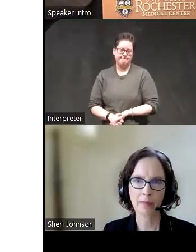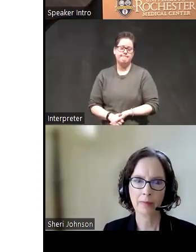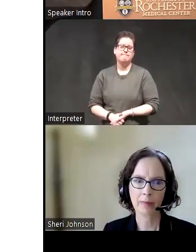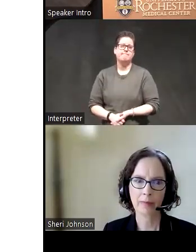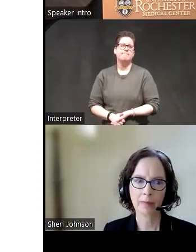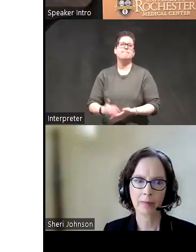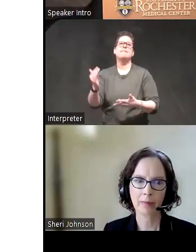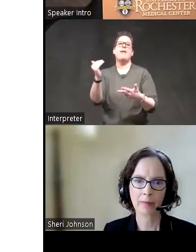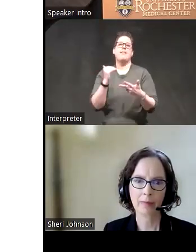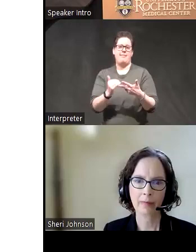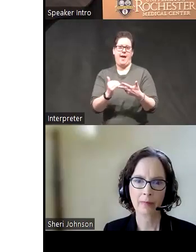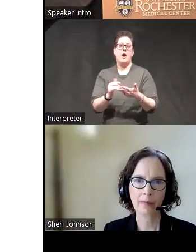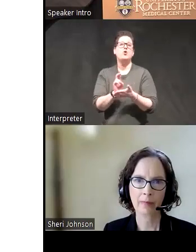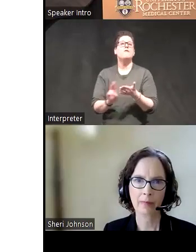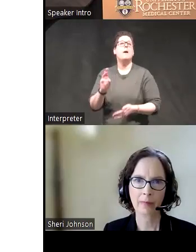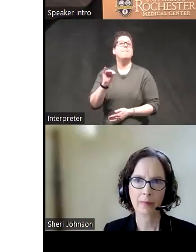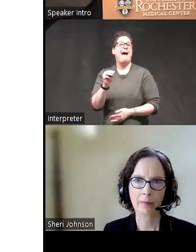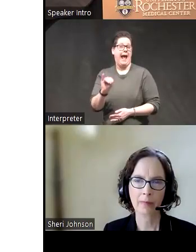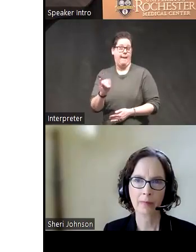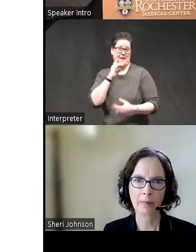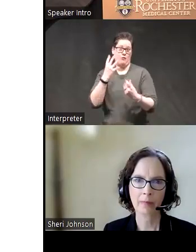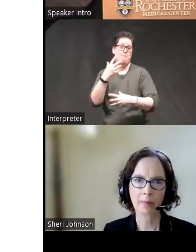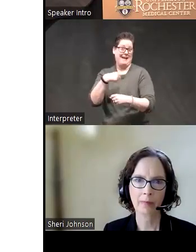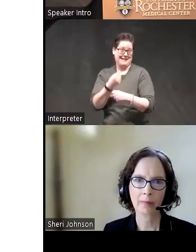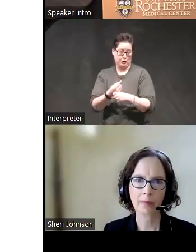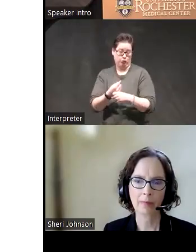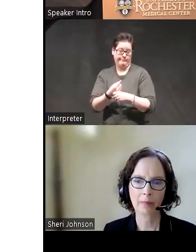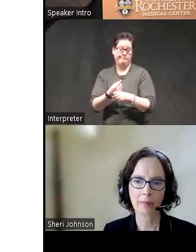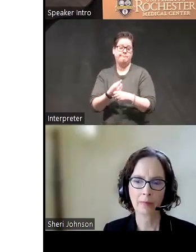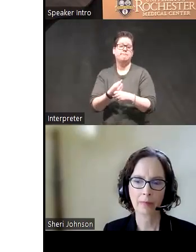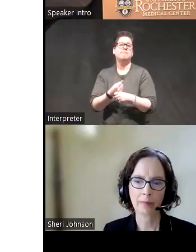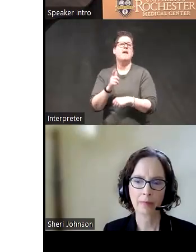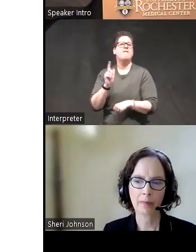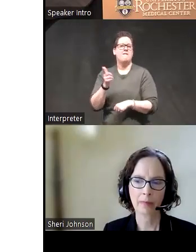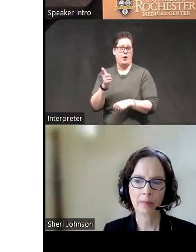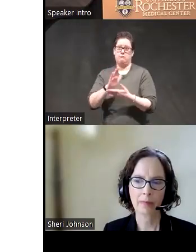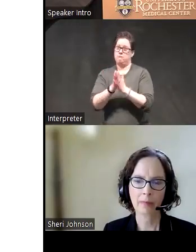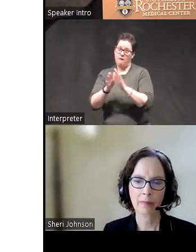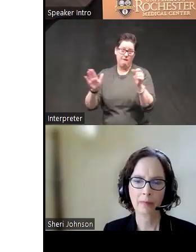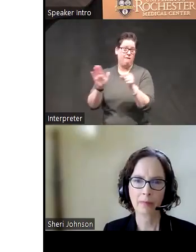then was at the University of Miami for many years where she eventually became a full professor